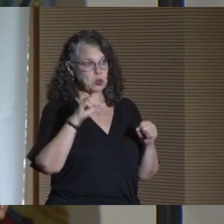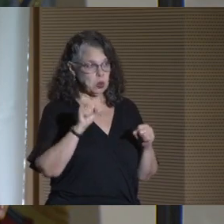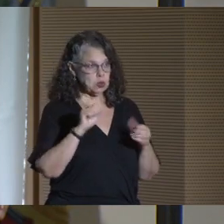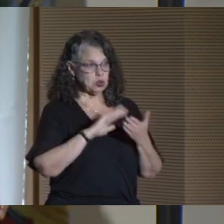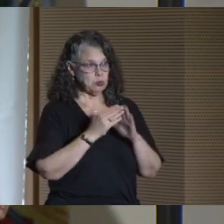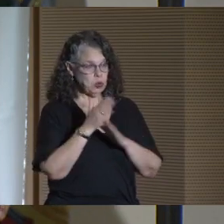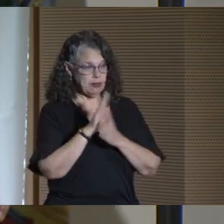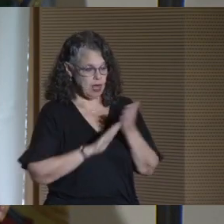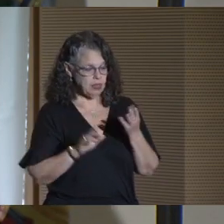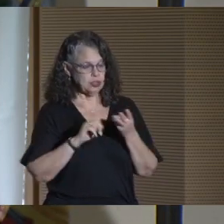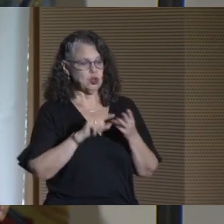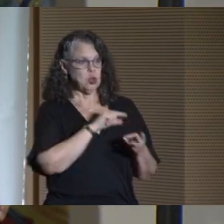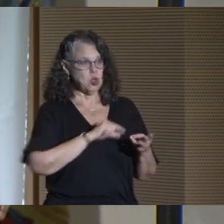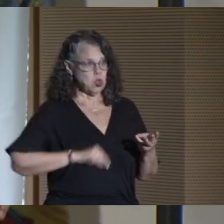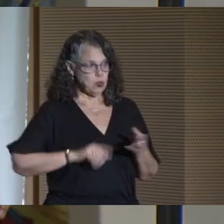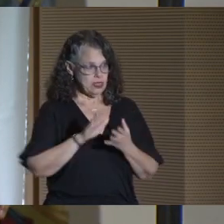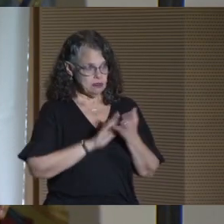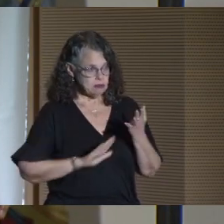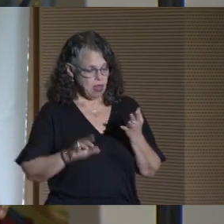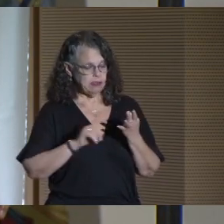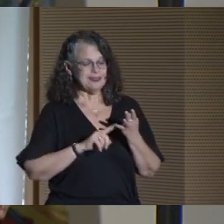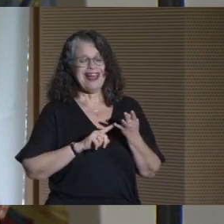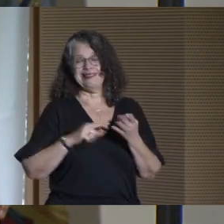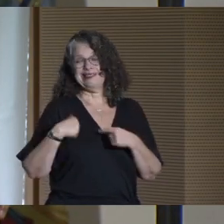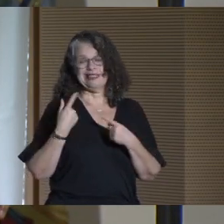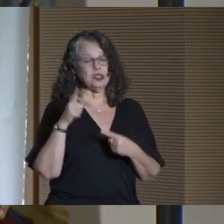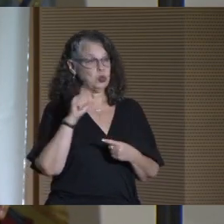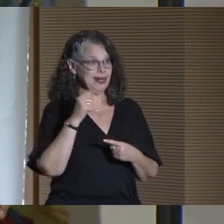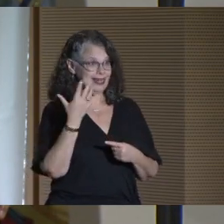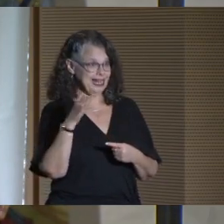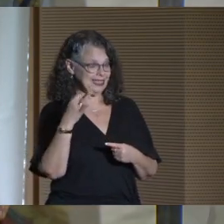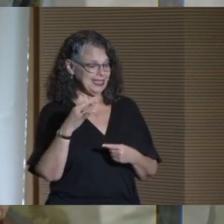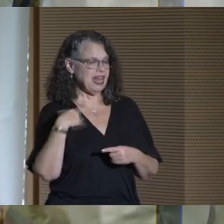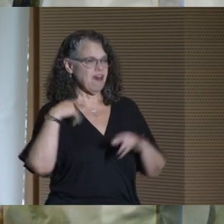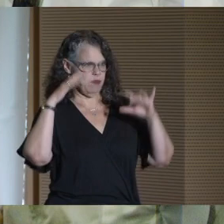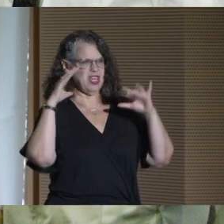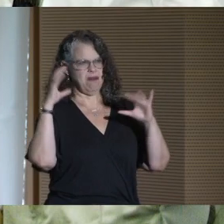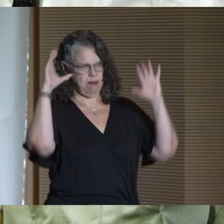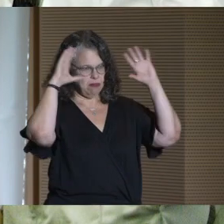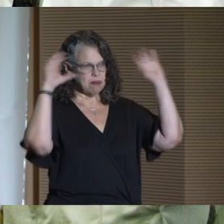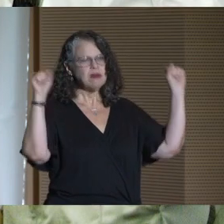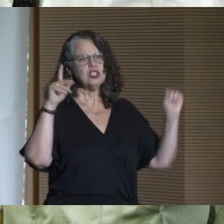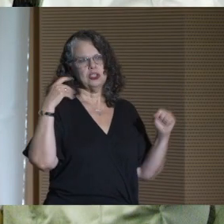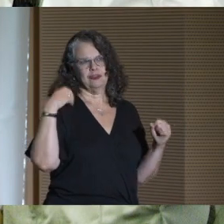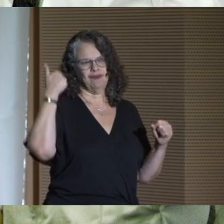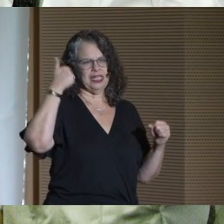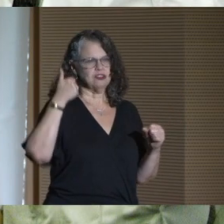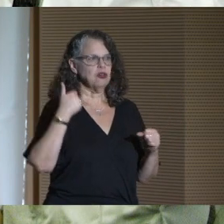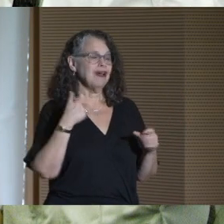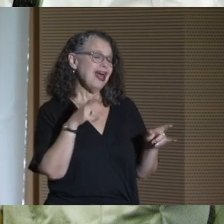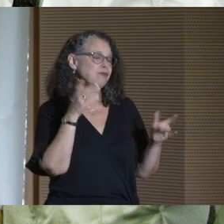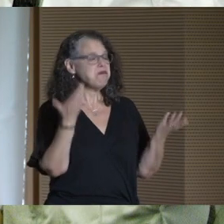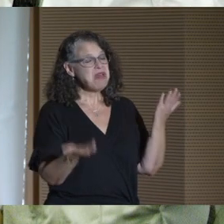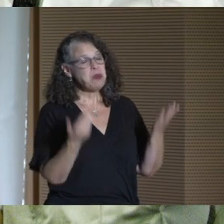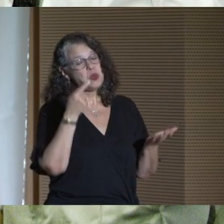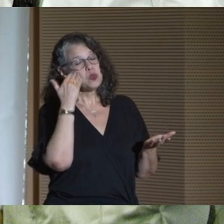and, since 2019, as your chancellor. As many of you know, I'm a historian,